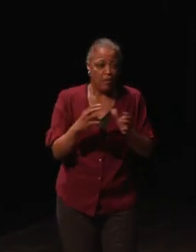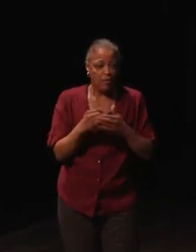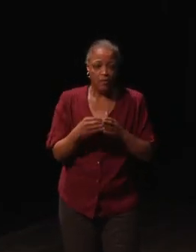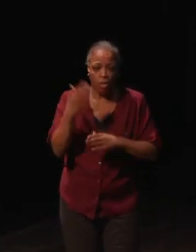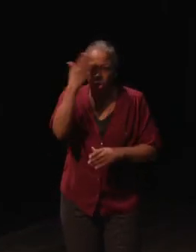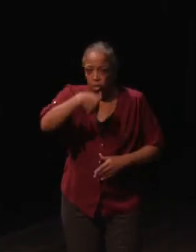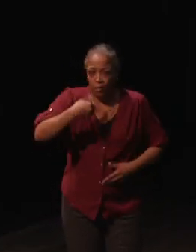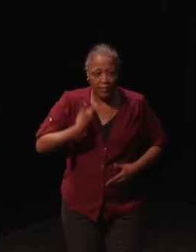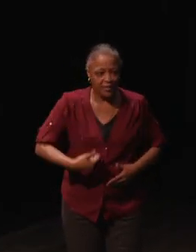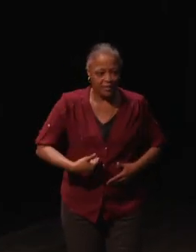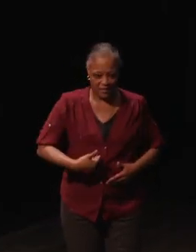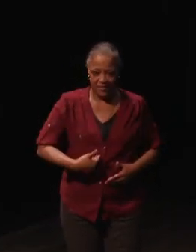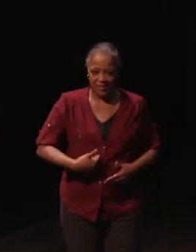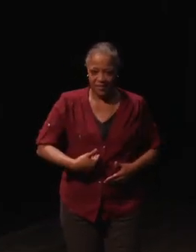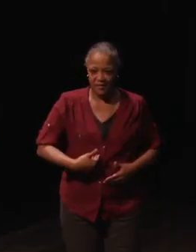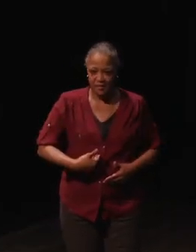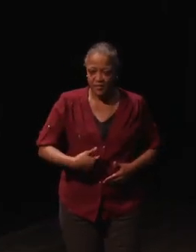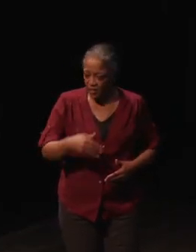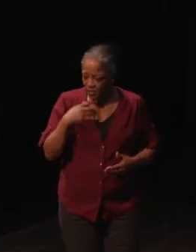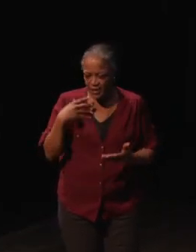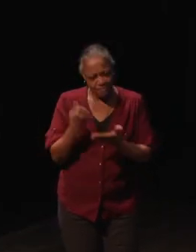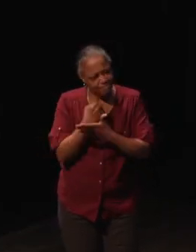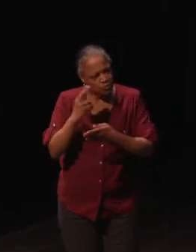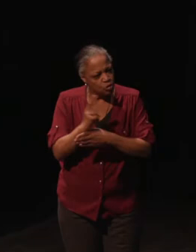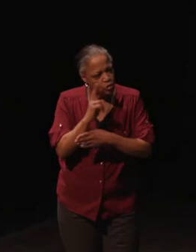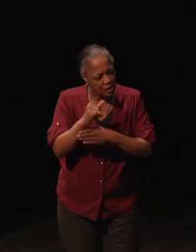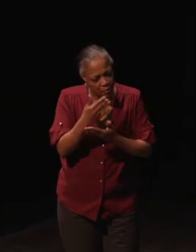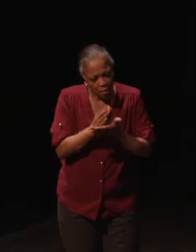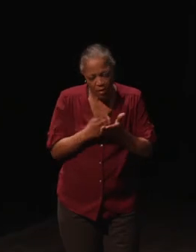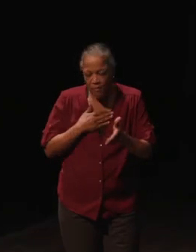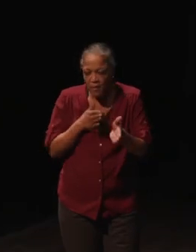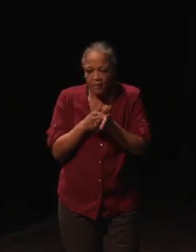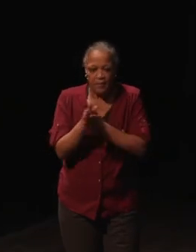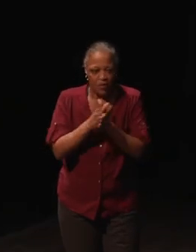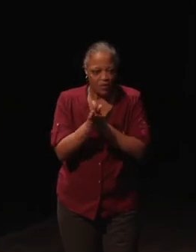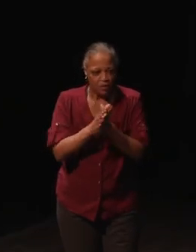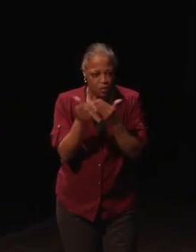So, I use that as part of my motivation to try and to make it